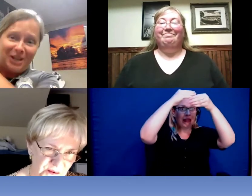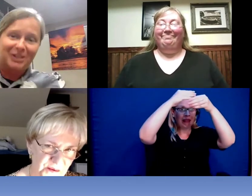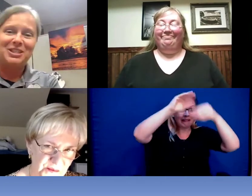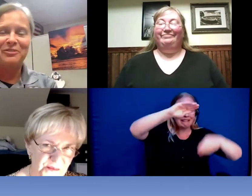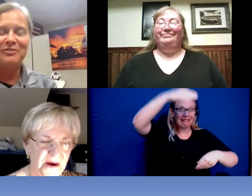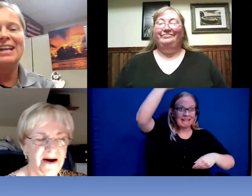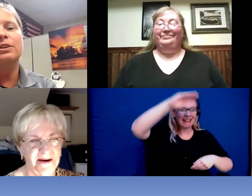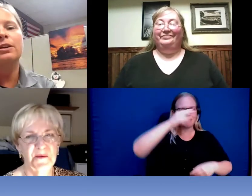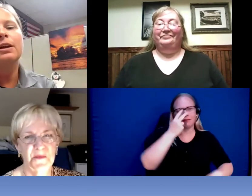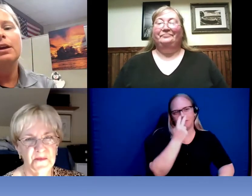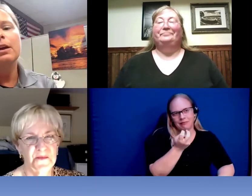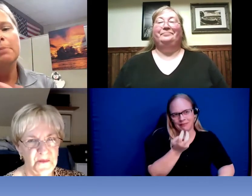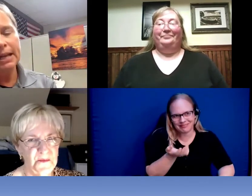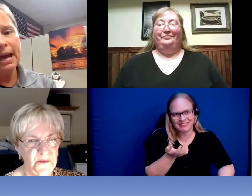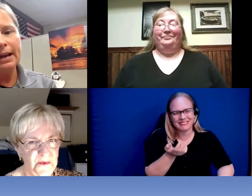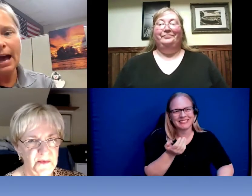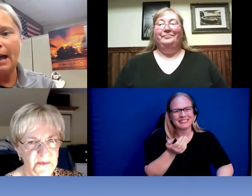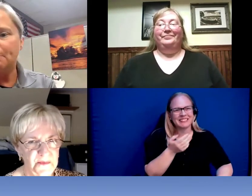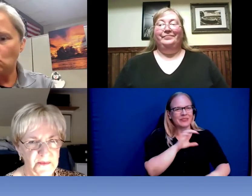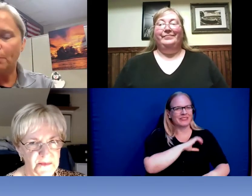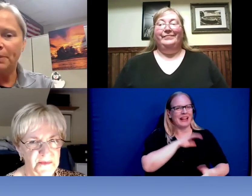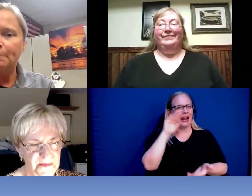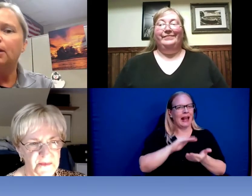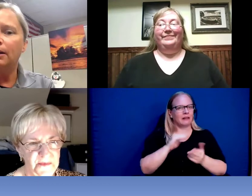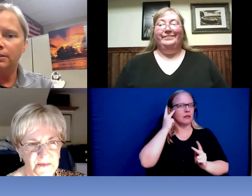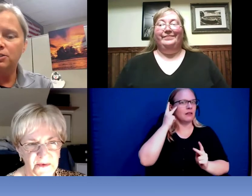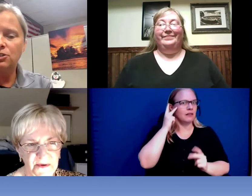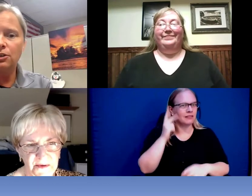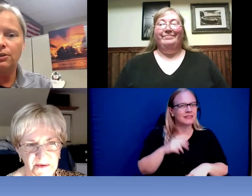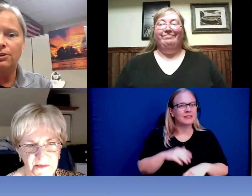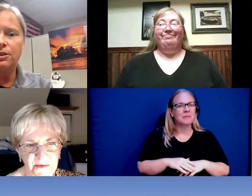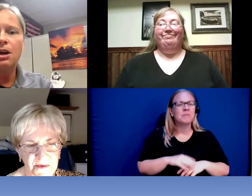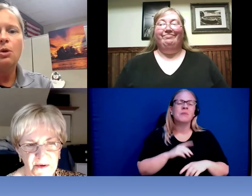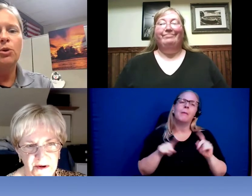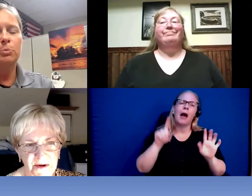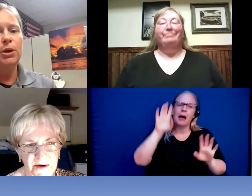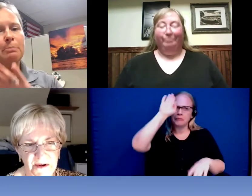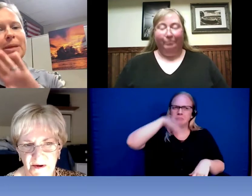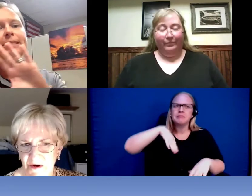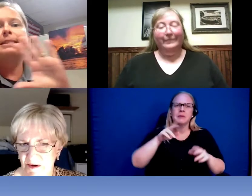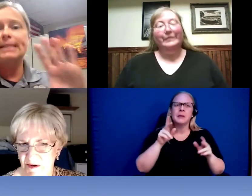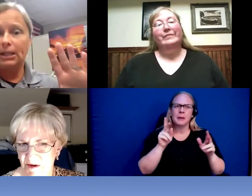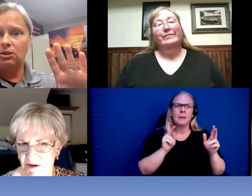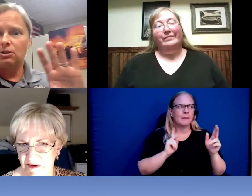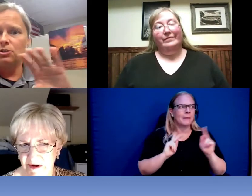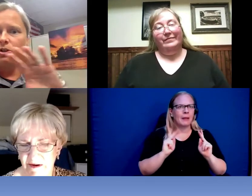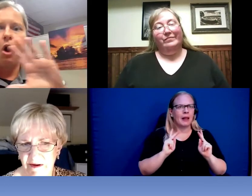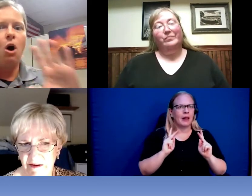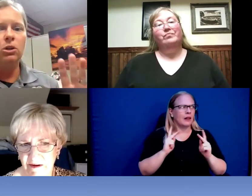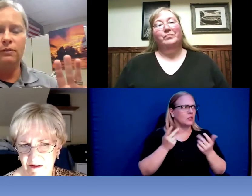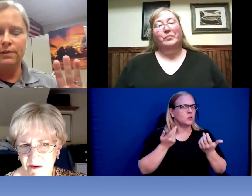stuck to the advisor. But, again, I am sure people are concerned with putting big stick ares all over